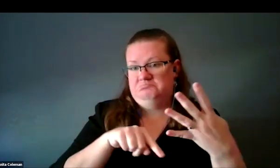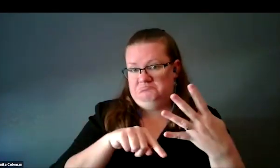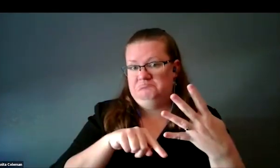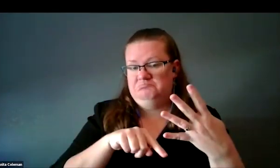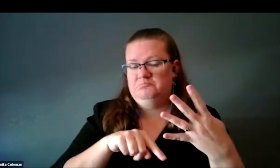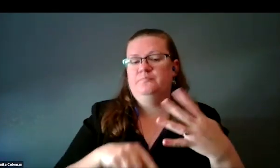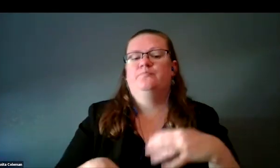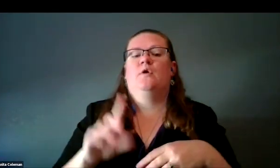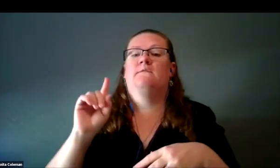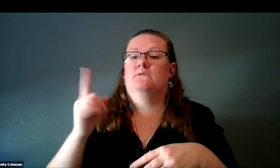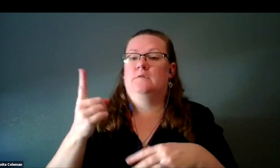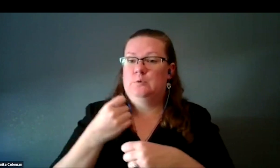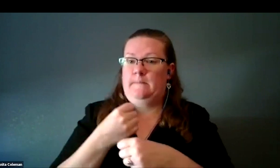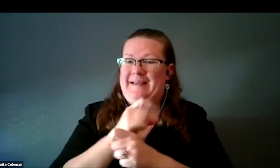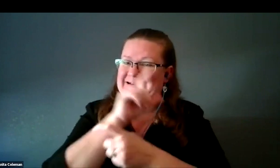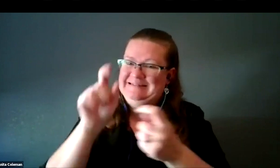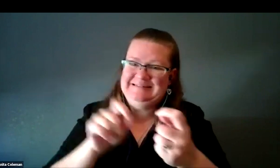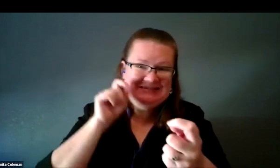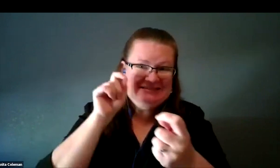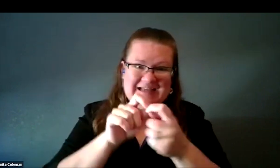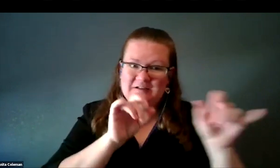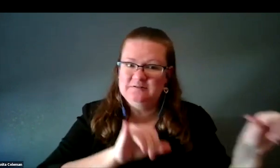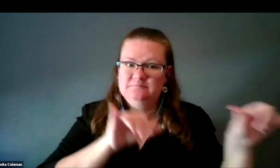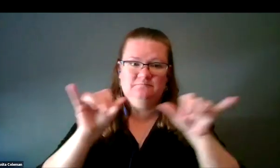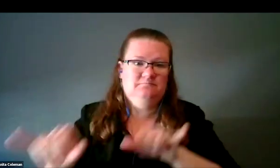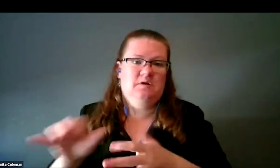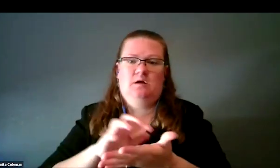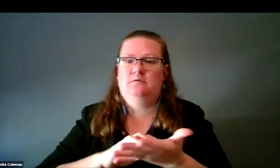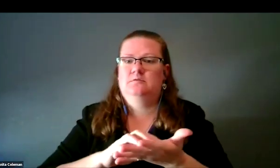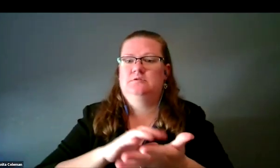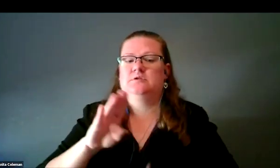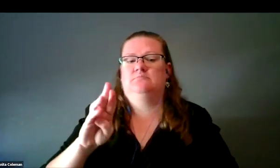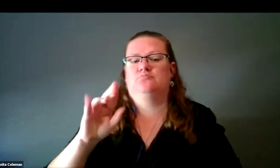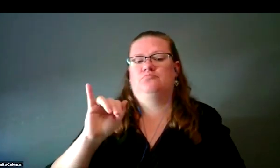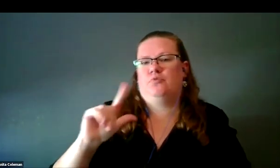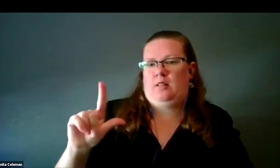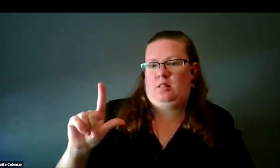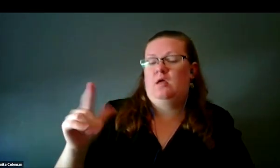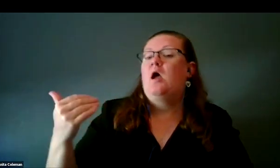The first thing we made is exactly analogous to the Braille in that we did a flat texture map.